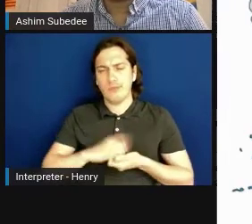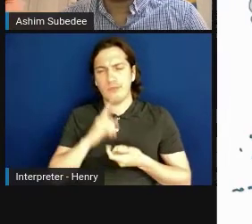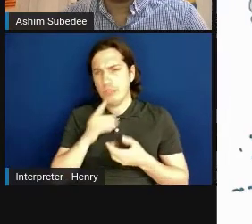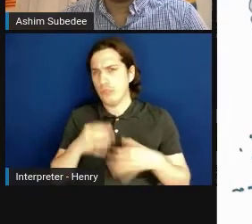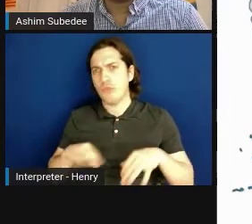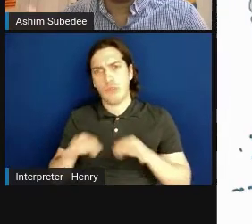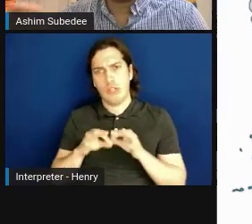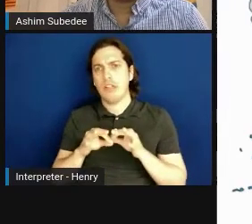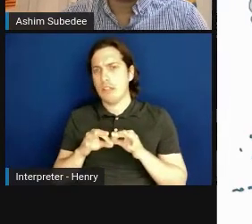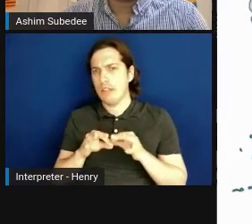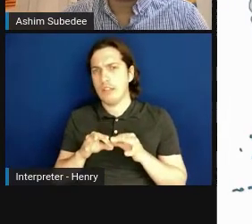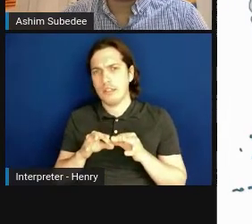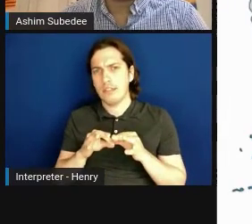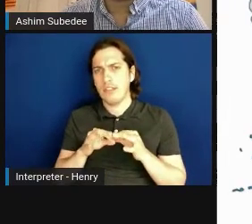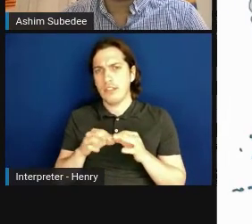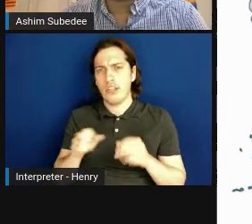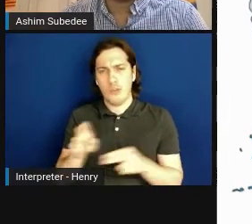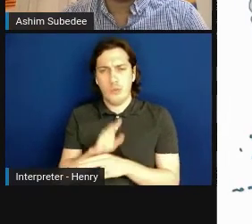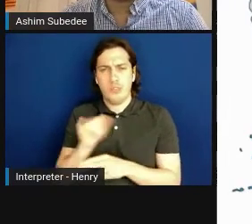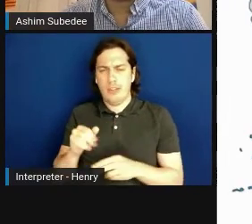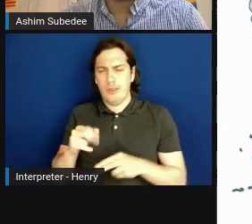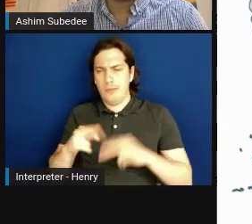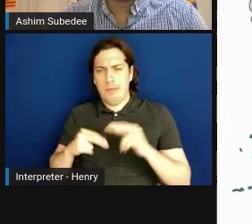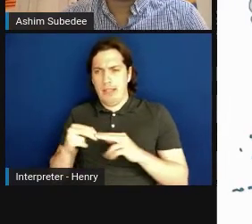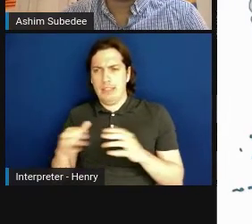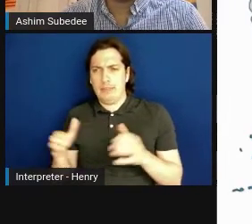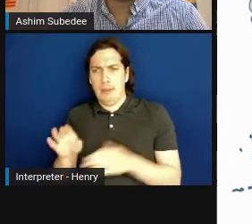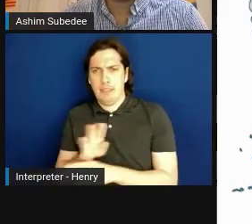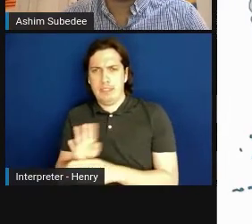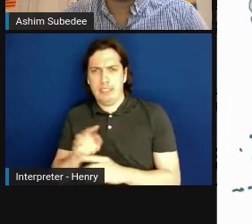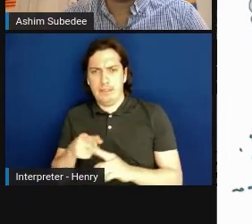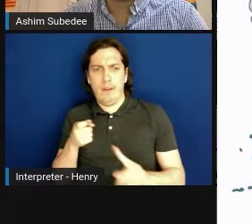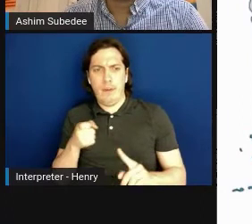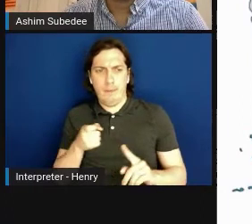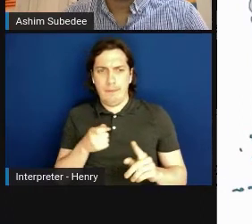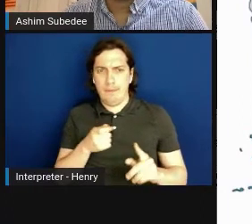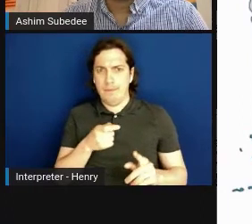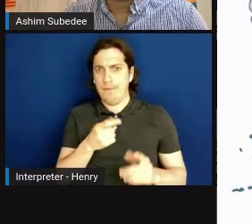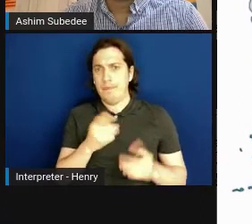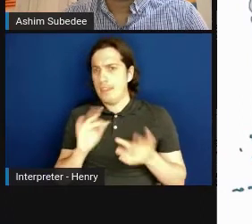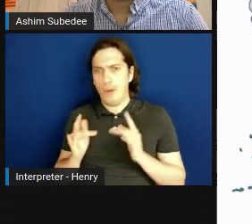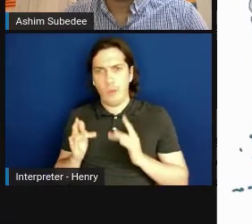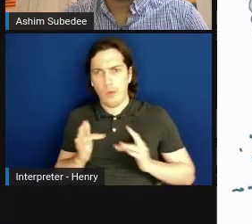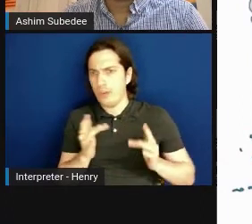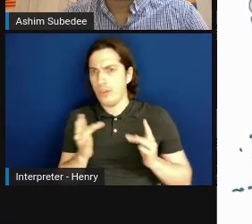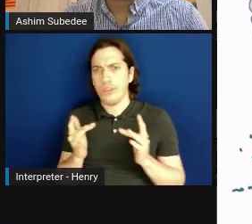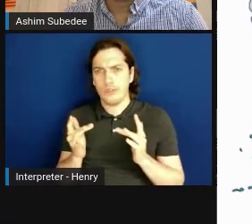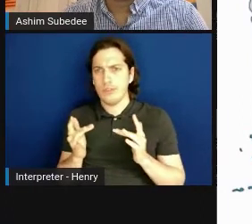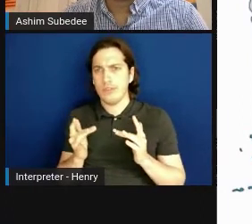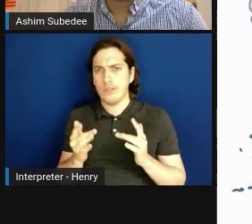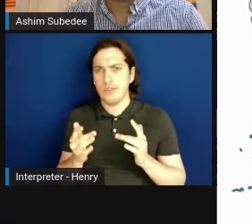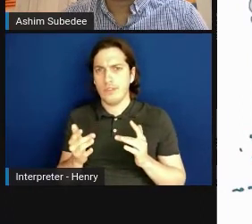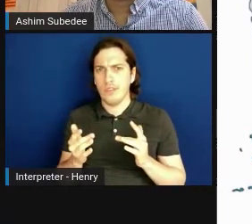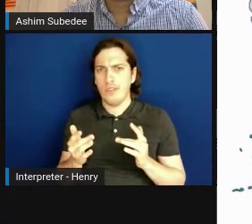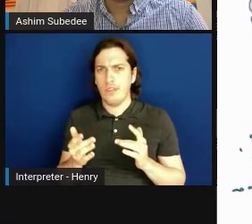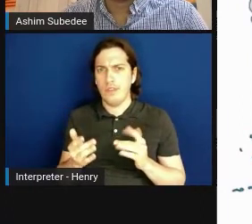to build a really small business from the network. Over the last 7 years or so,